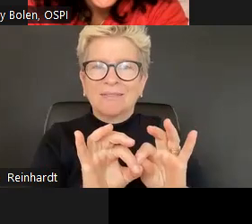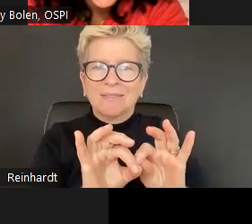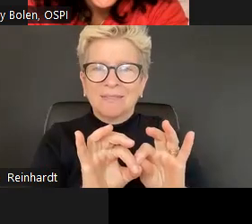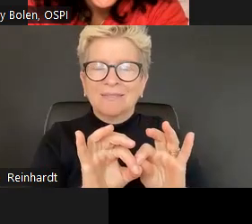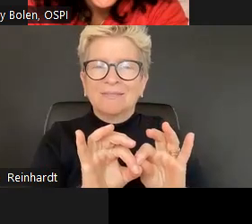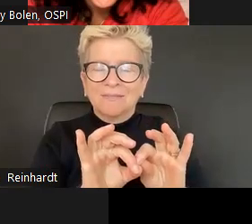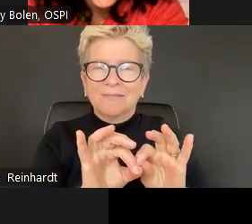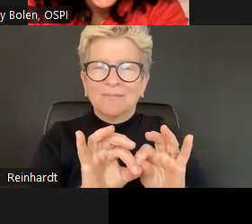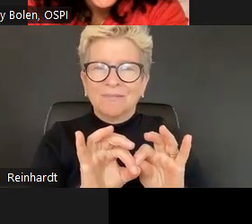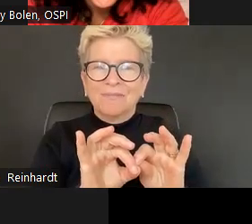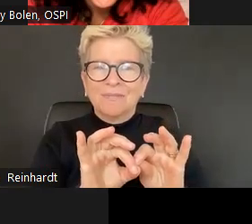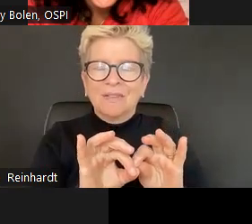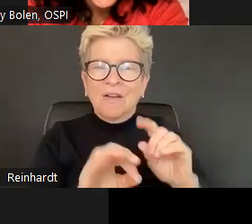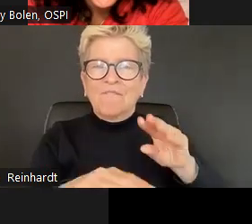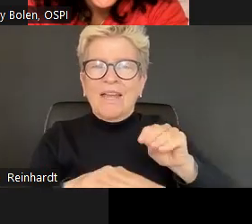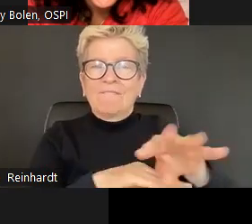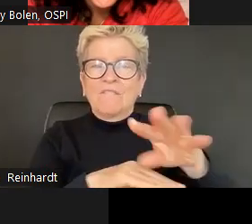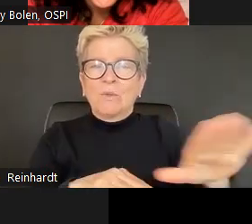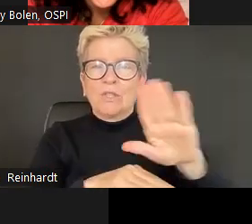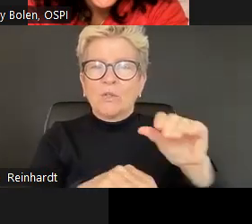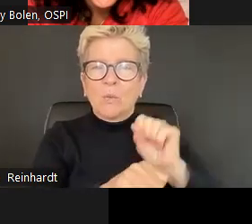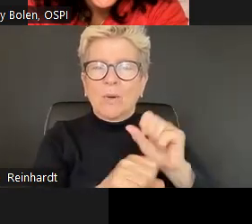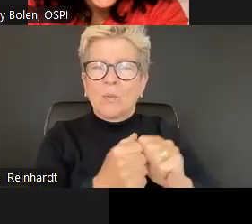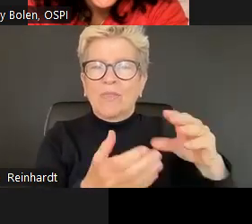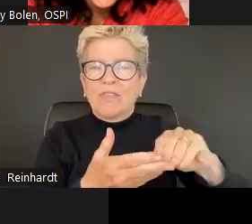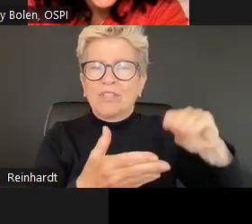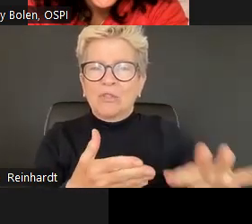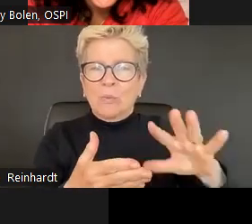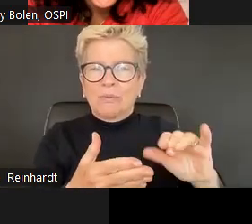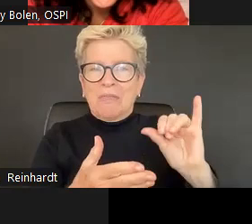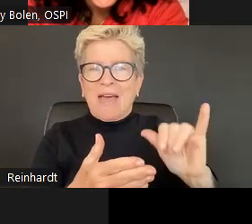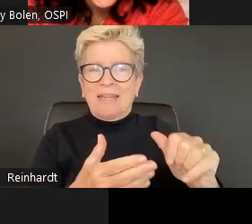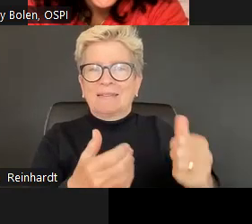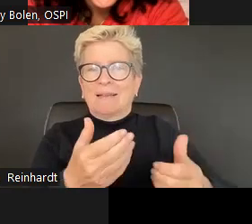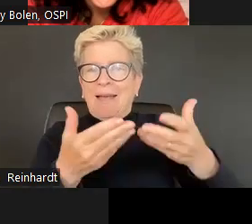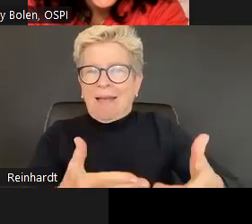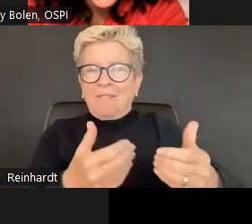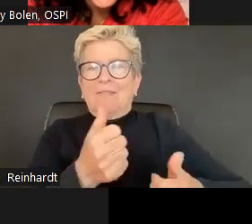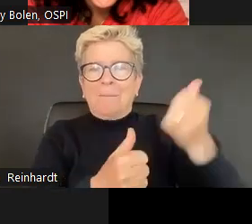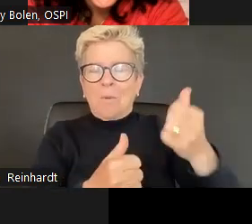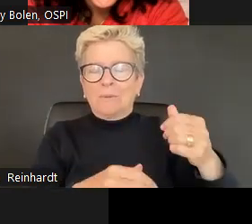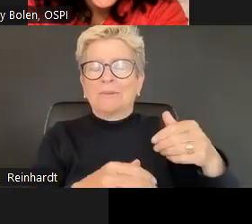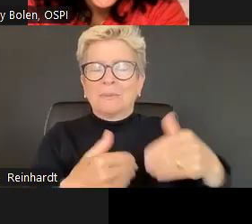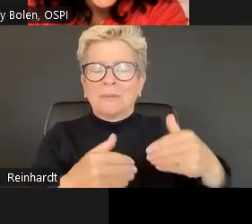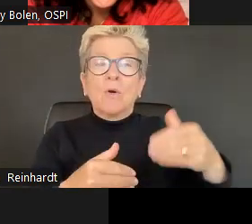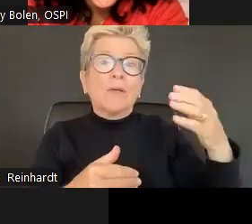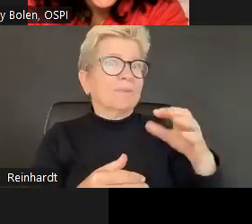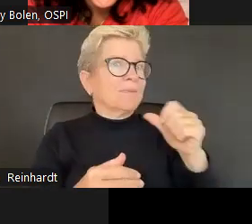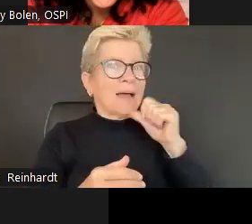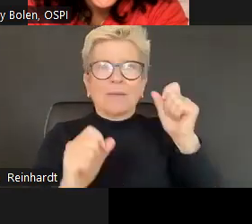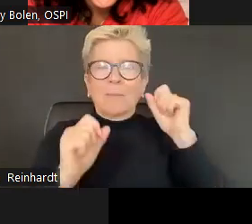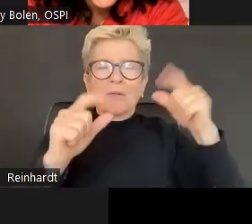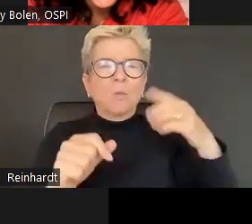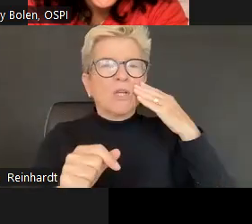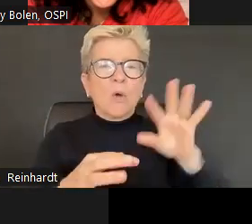Great, thanks. Relationship skills. So it is overwhelming. That you all think relation your relationship skills are the most important.